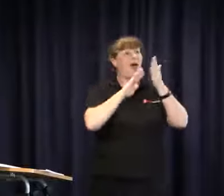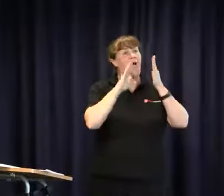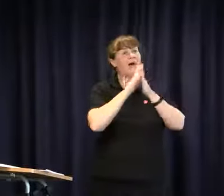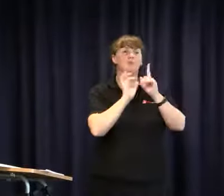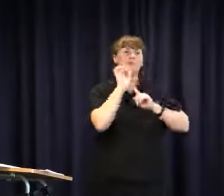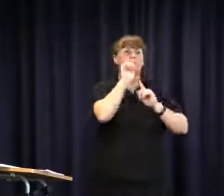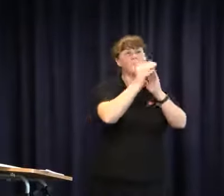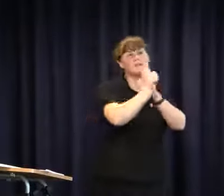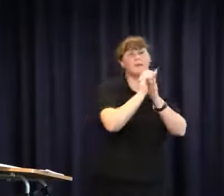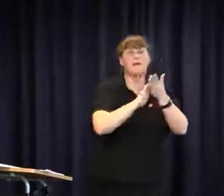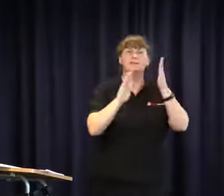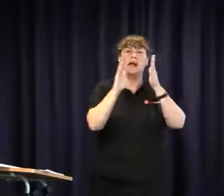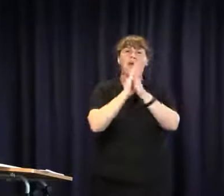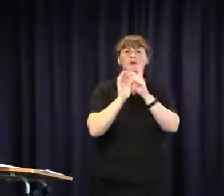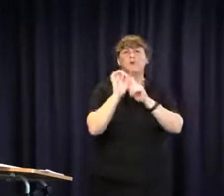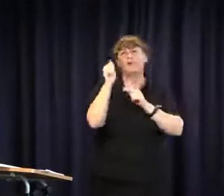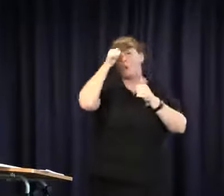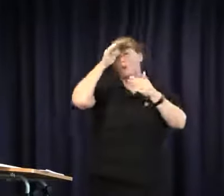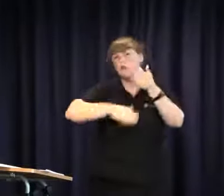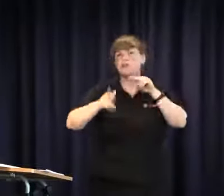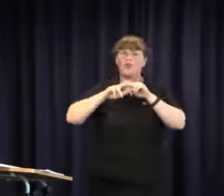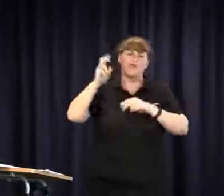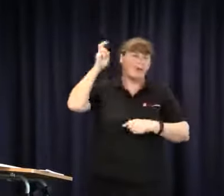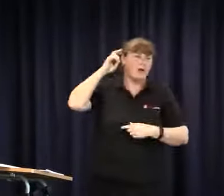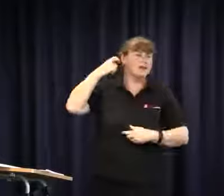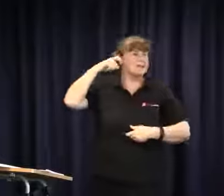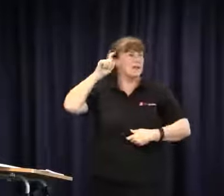been made at a teaching level in terms of enhancing teachers' skills, their knowledge,